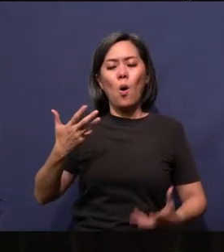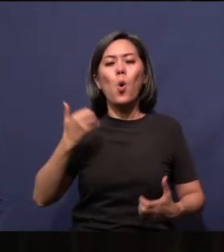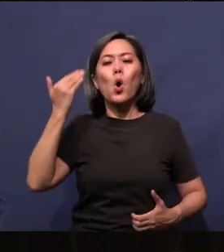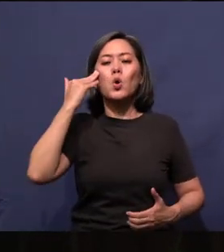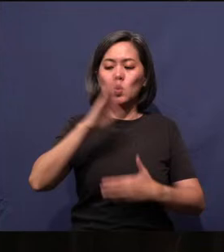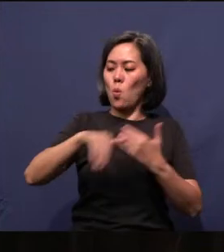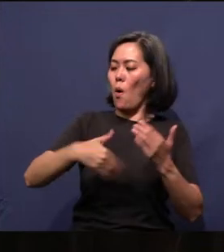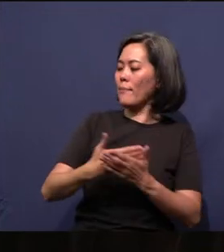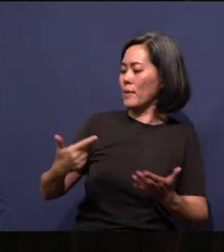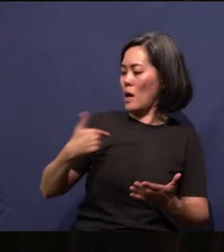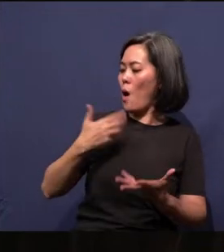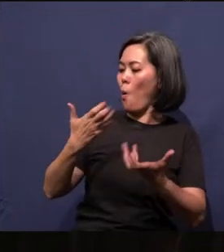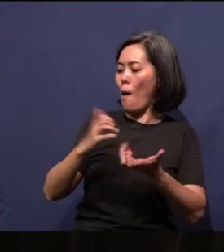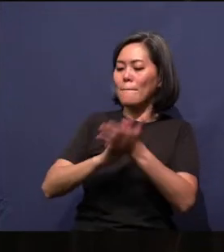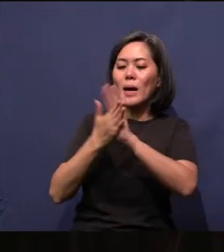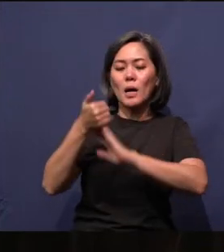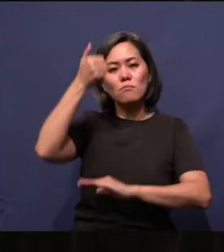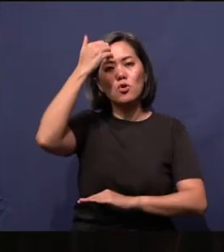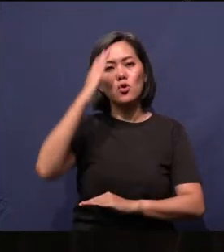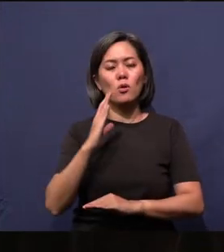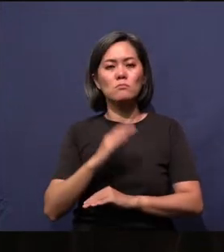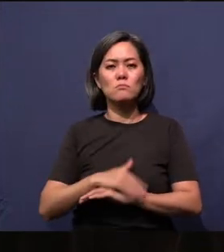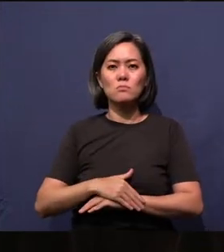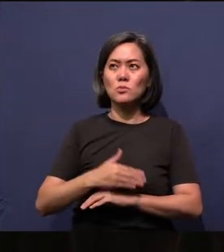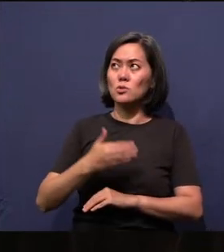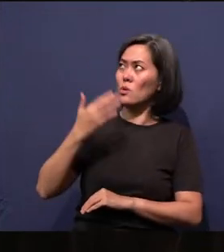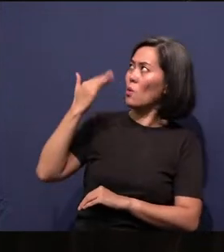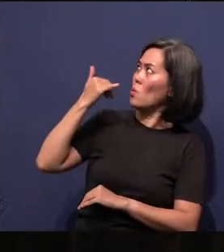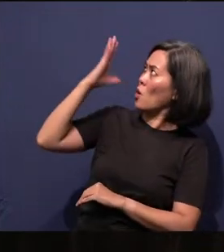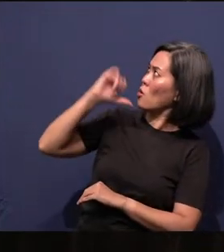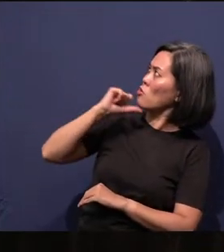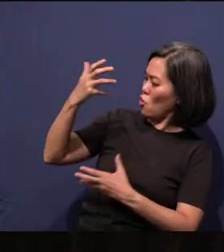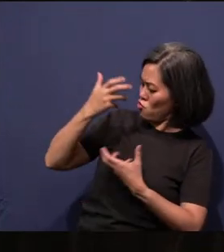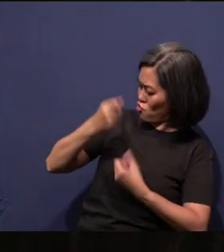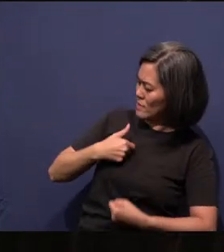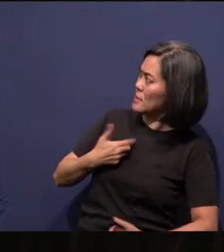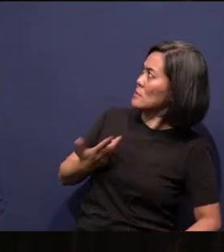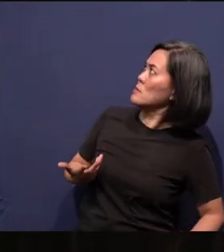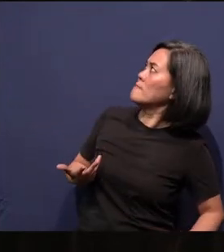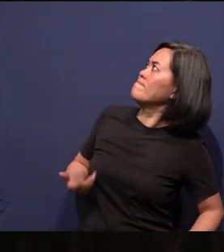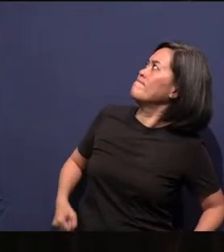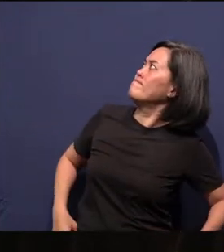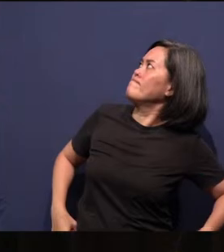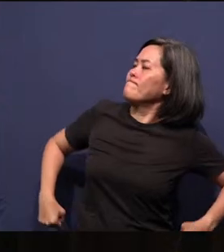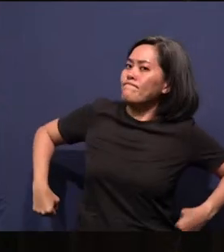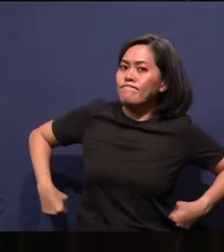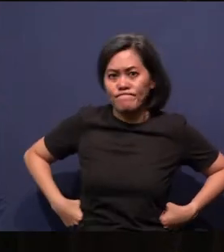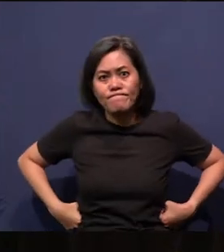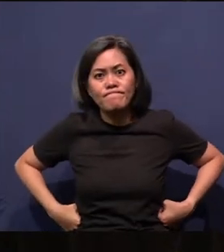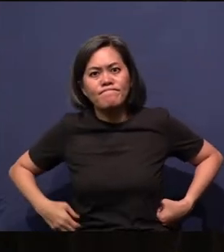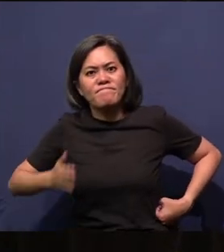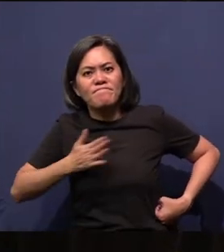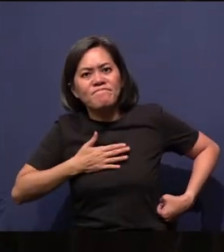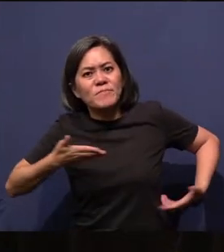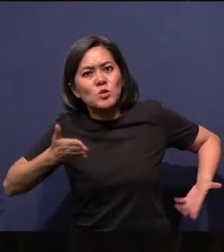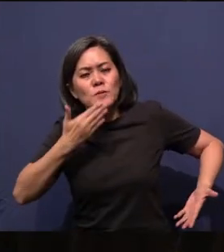Why is God not trusting me with all things? My way is better.” So what God made